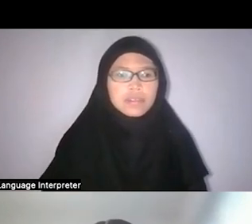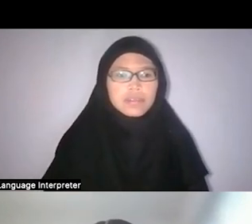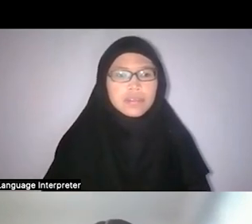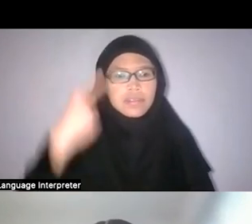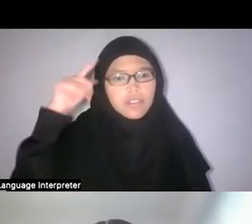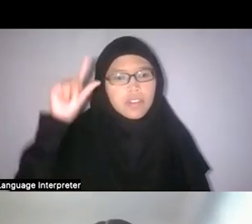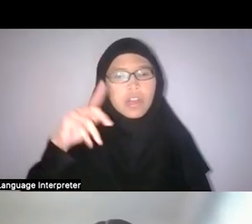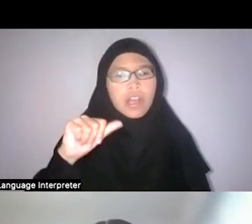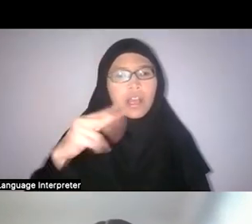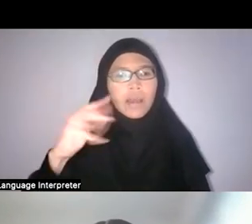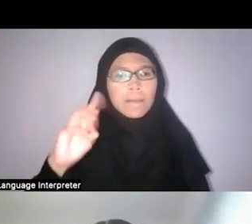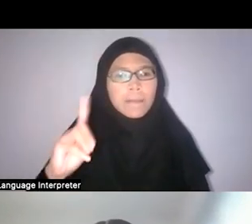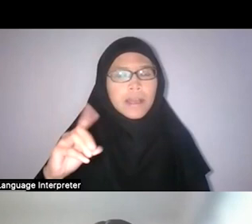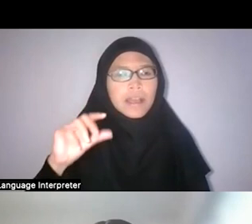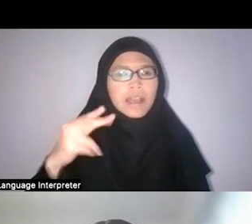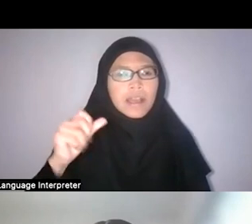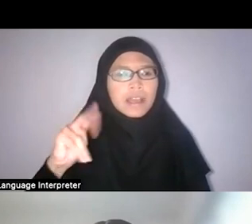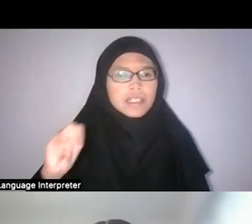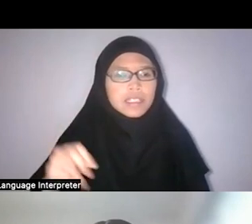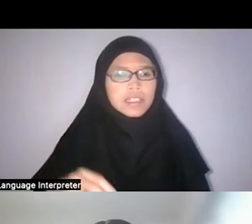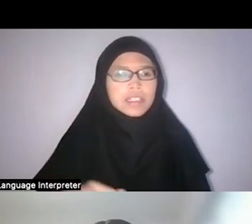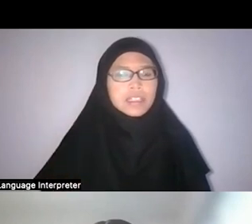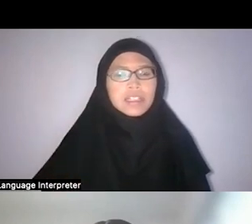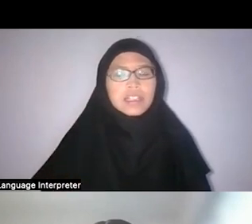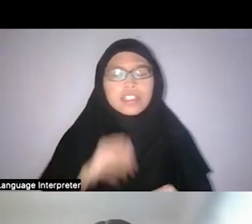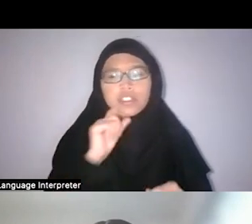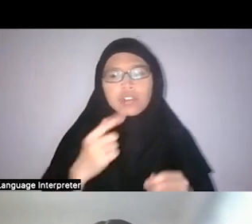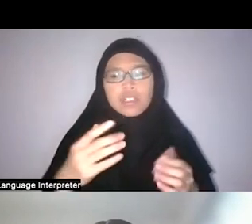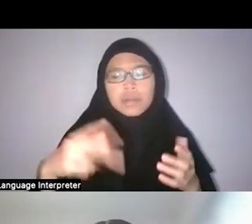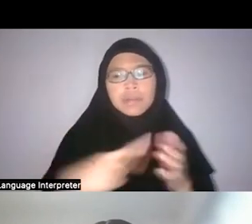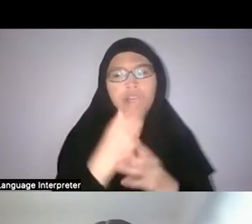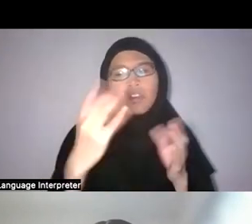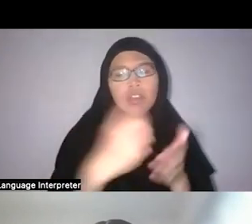He was also the chief recorder, the store keeper and the head librarian.